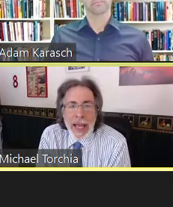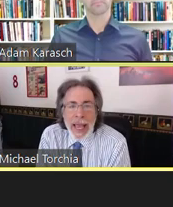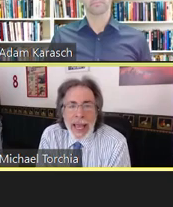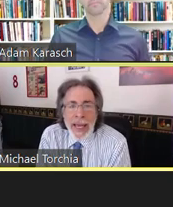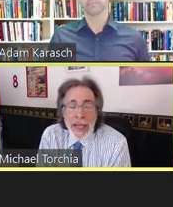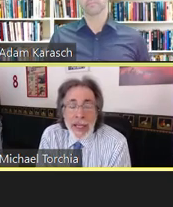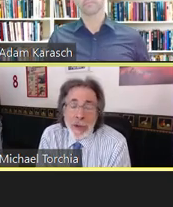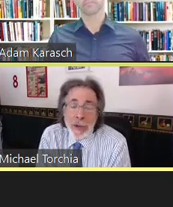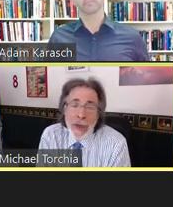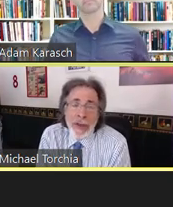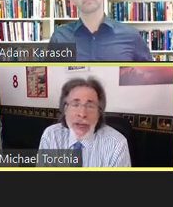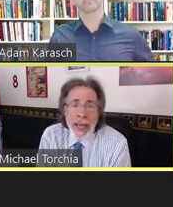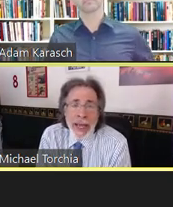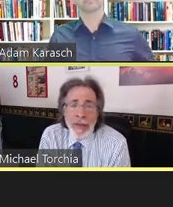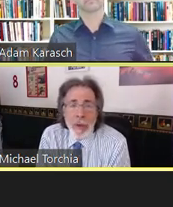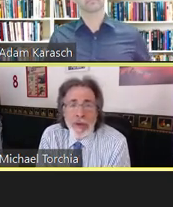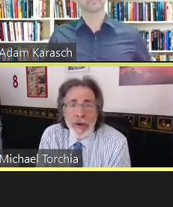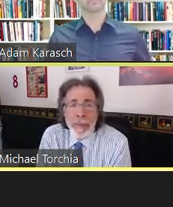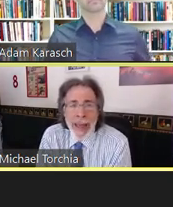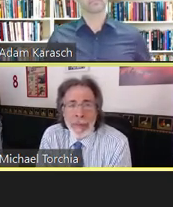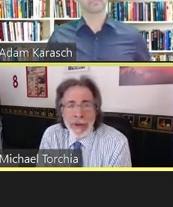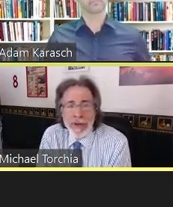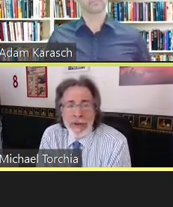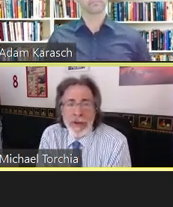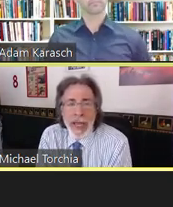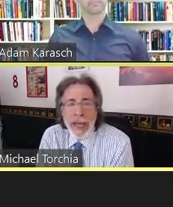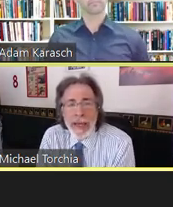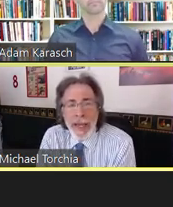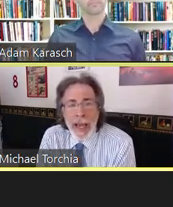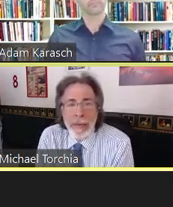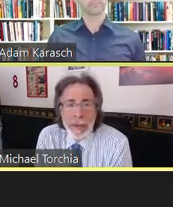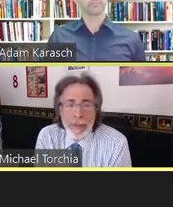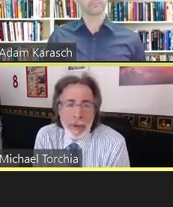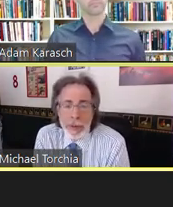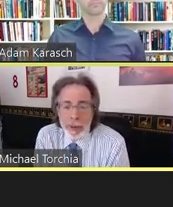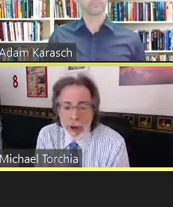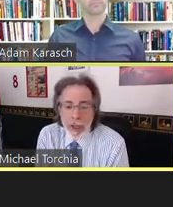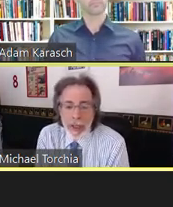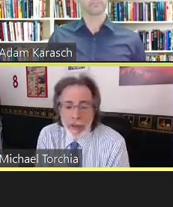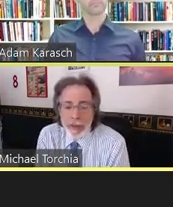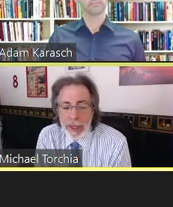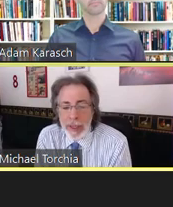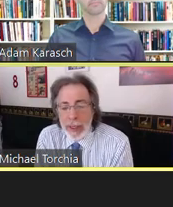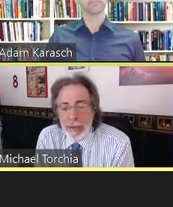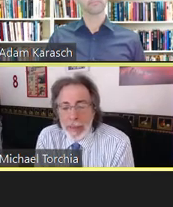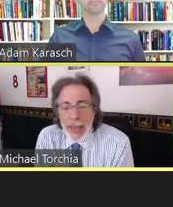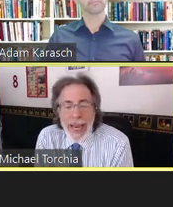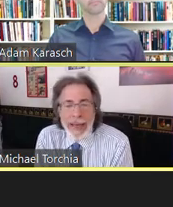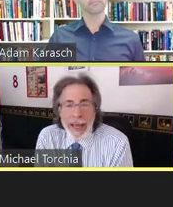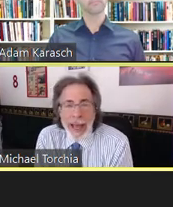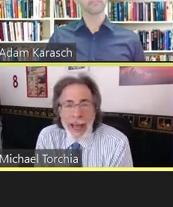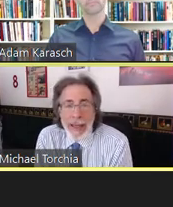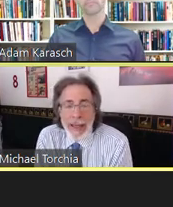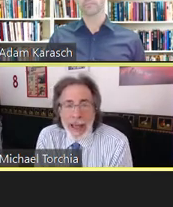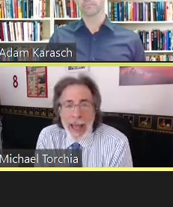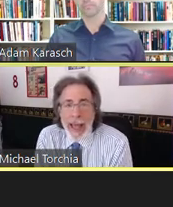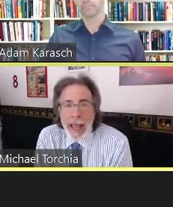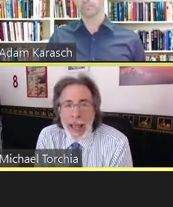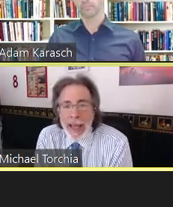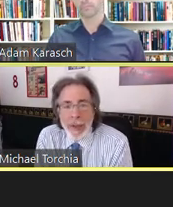And in 2008, there was an Amendment to the ADA-- some people call it the ADAAA, which